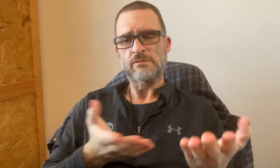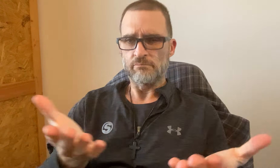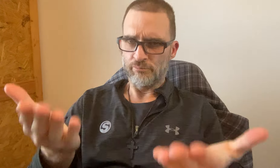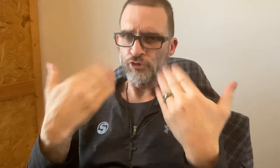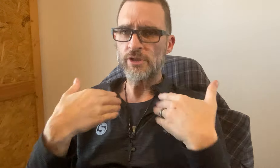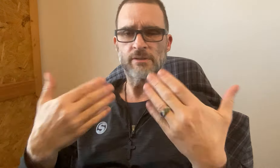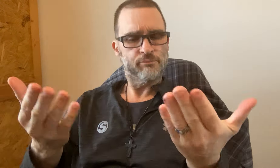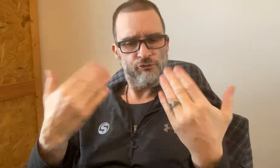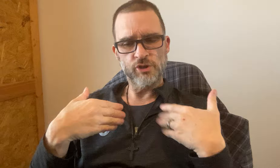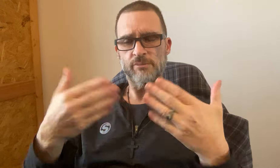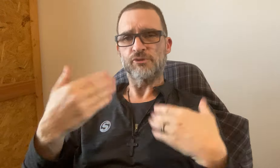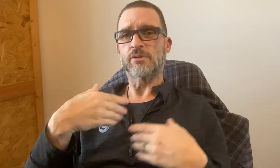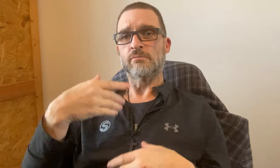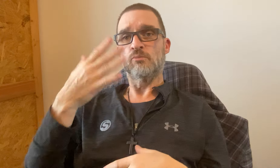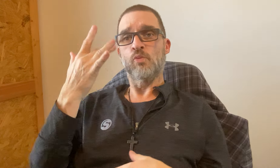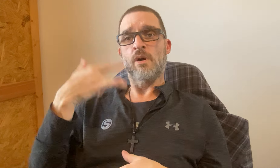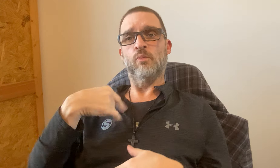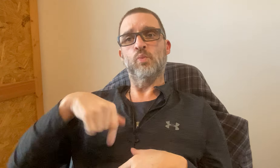You can bring it. Just bring it.